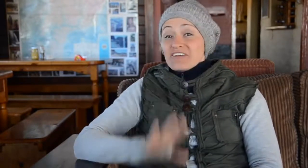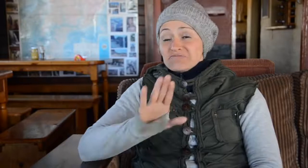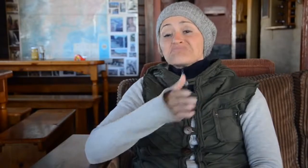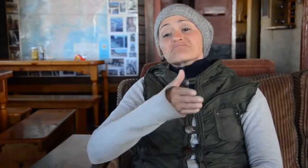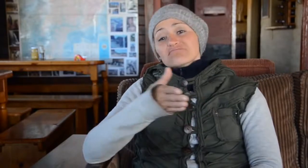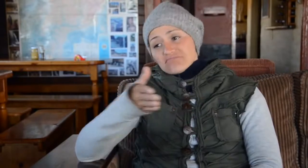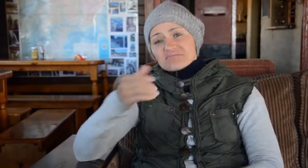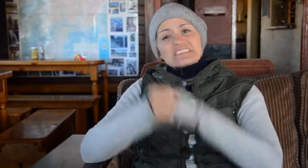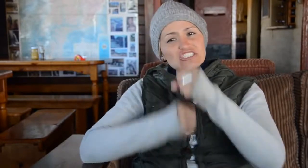a car.